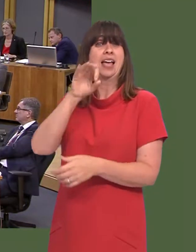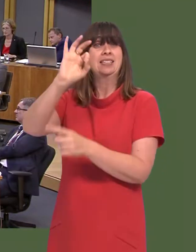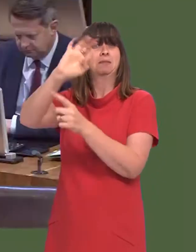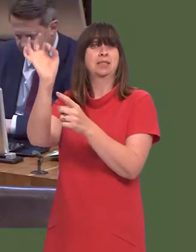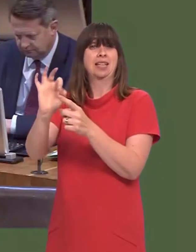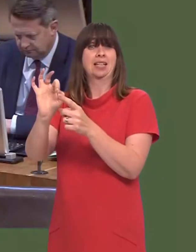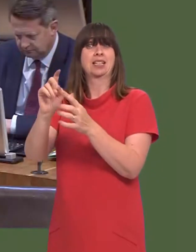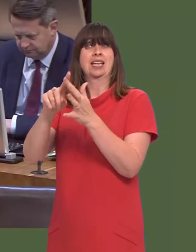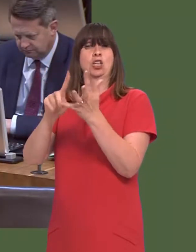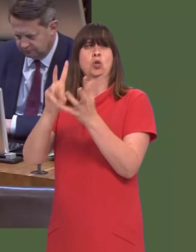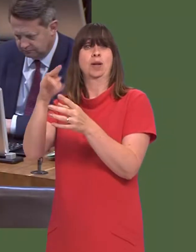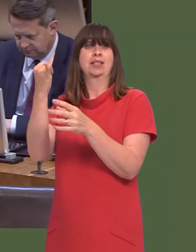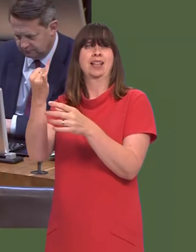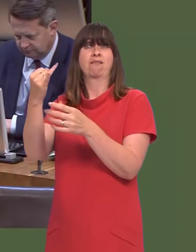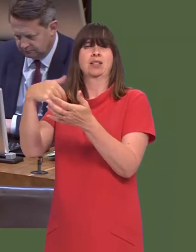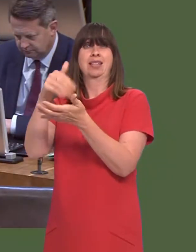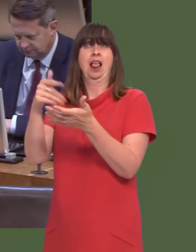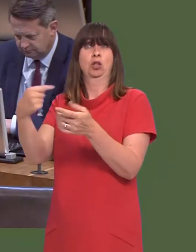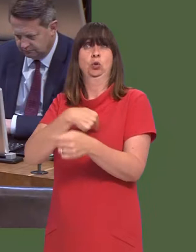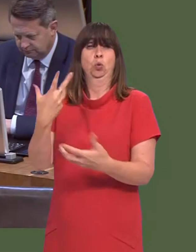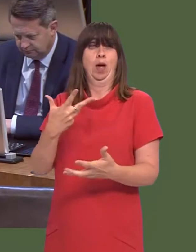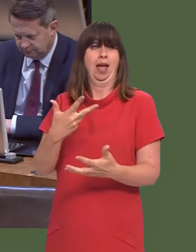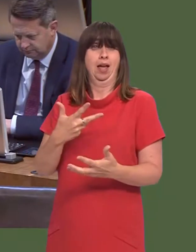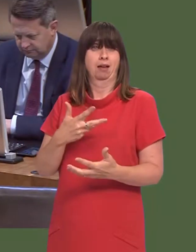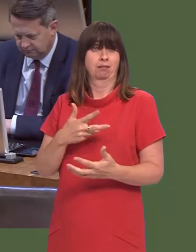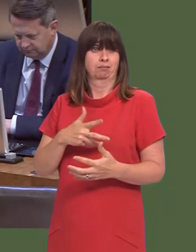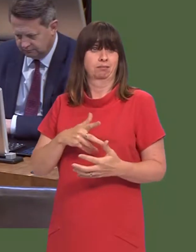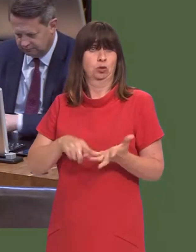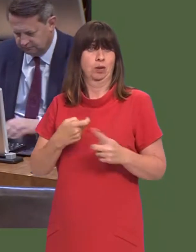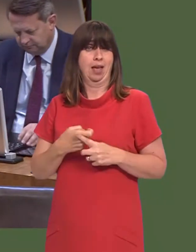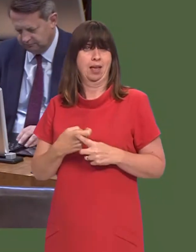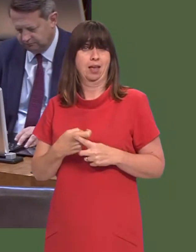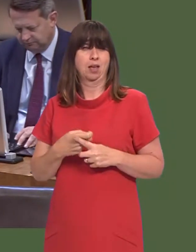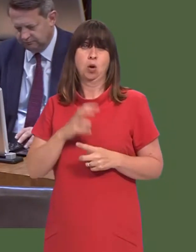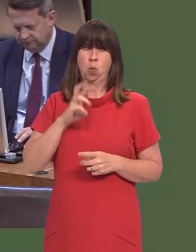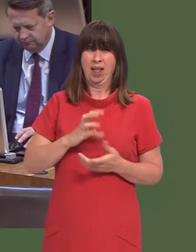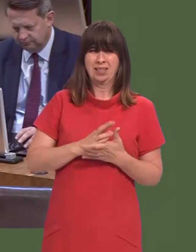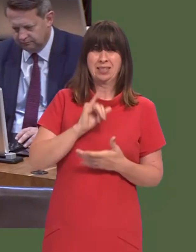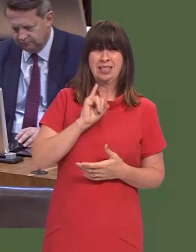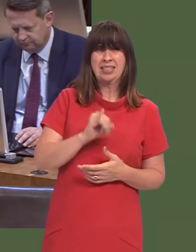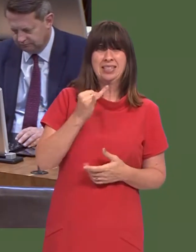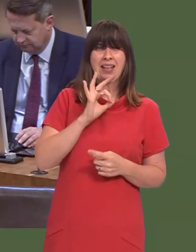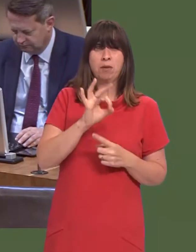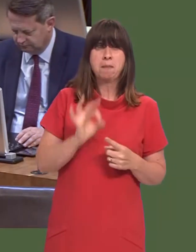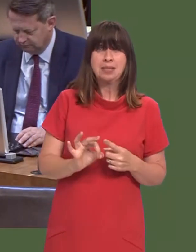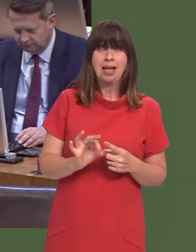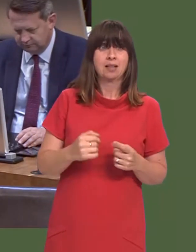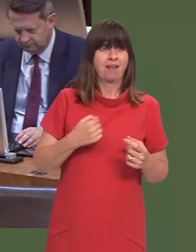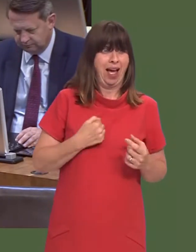I think about 8 per cent of the EU 27ís exports go into the UK. From Walesís perspective, itís 67 per cent the other way.